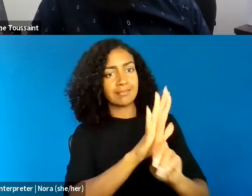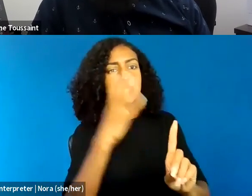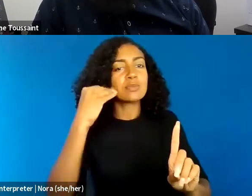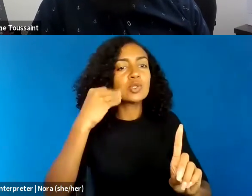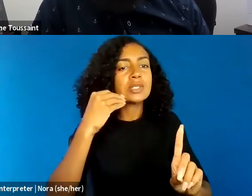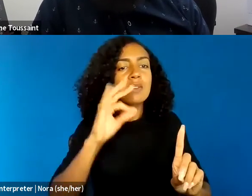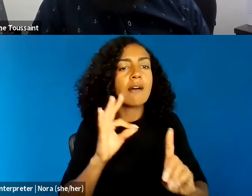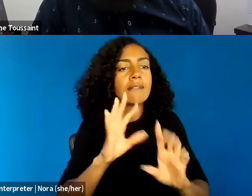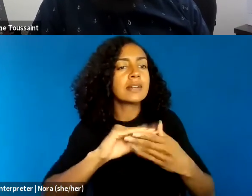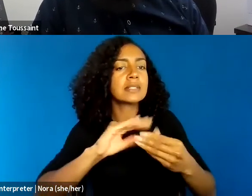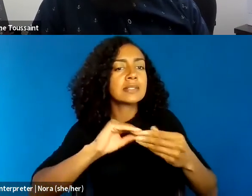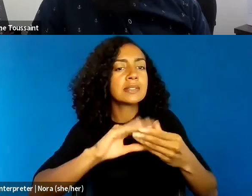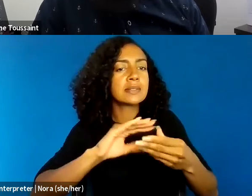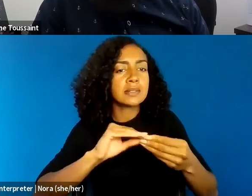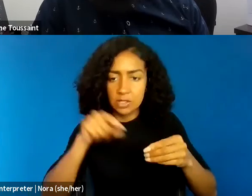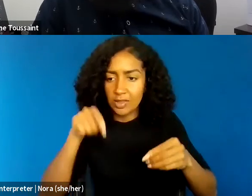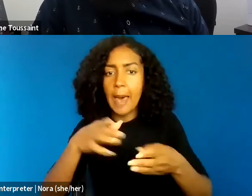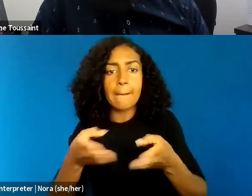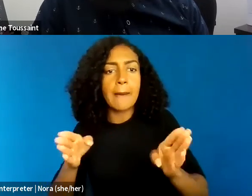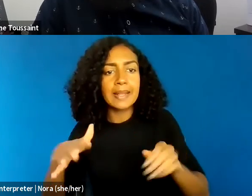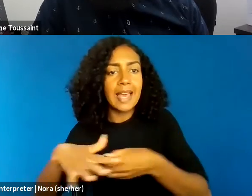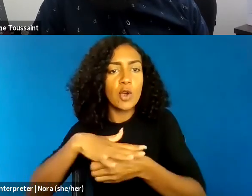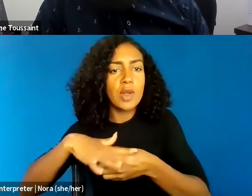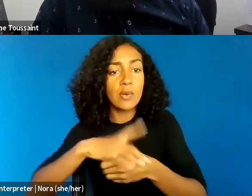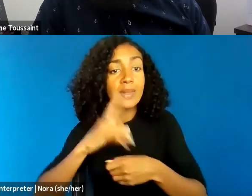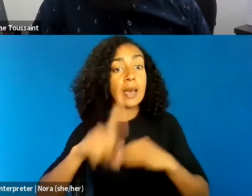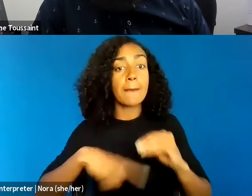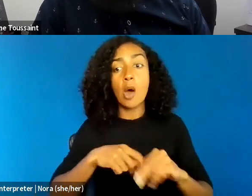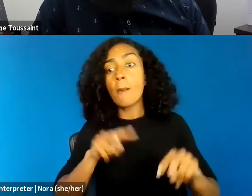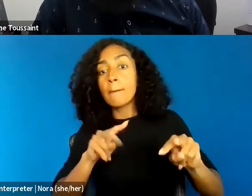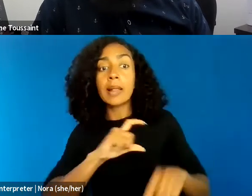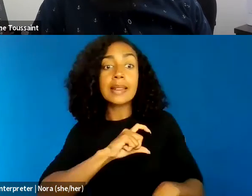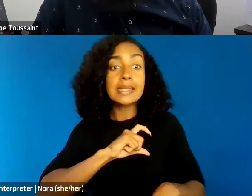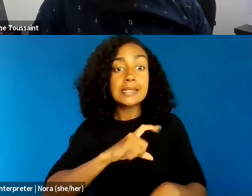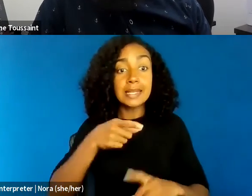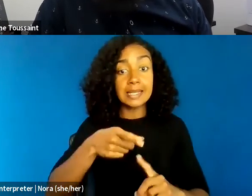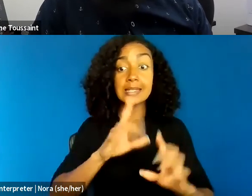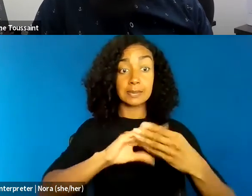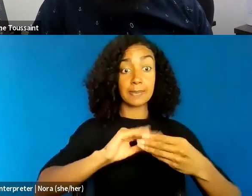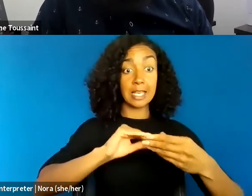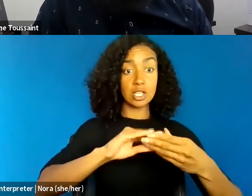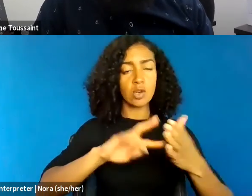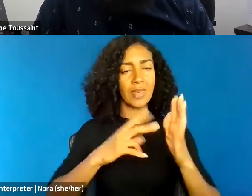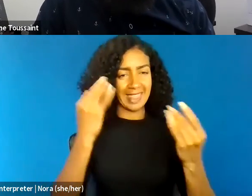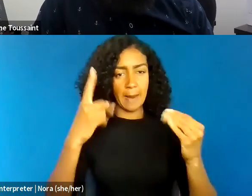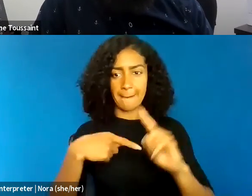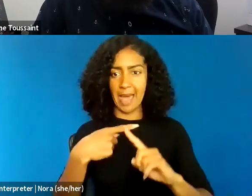When we think about policing speech, we think about encounters between men. And to be sure, yeah,